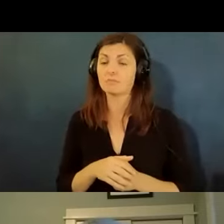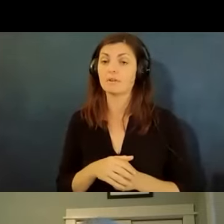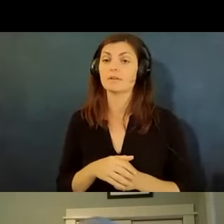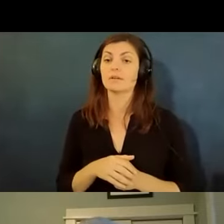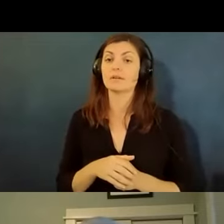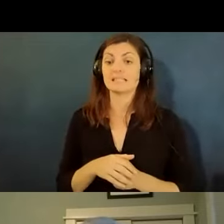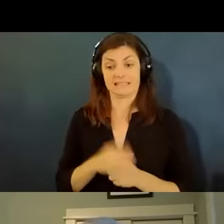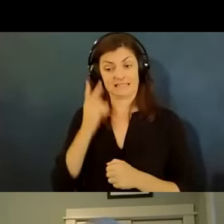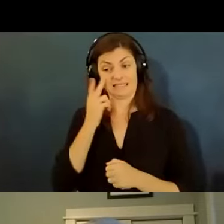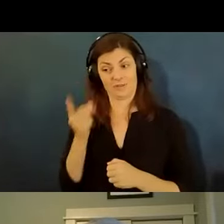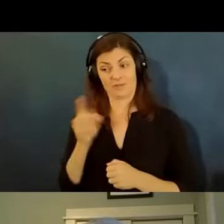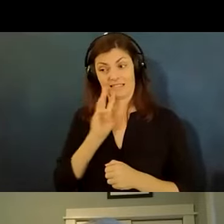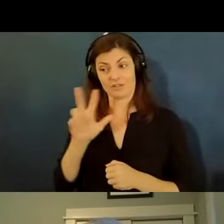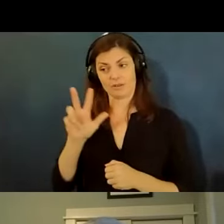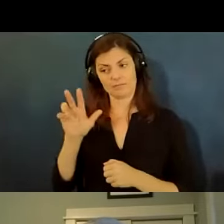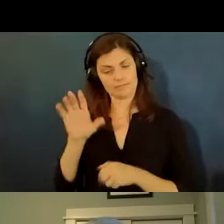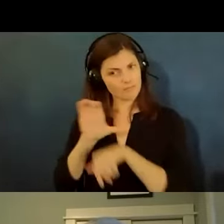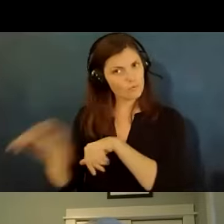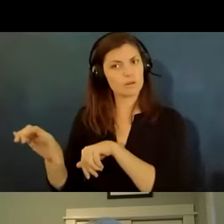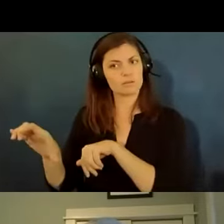i'm going to force you to work from home that